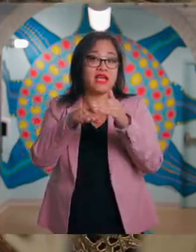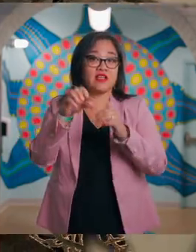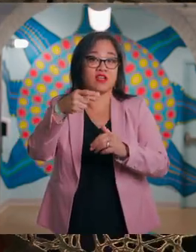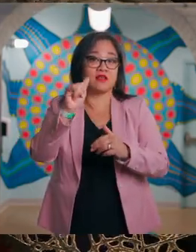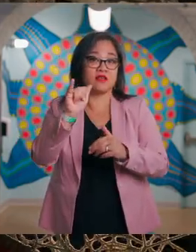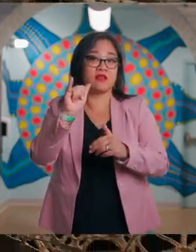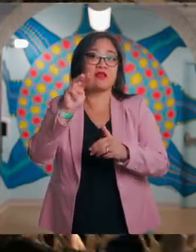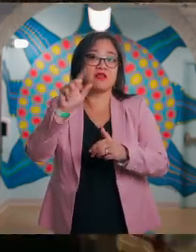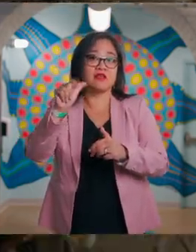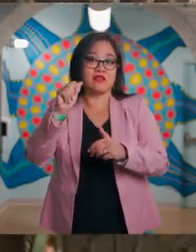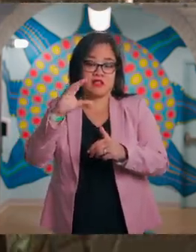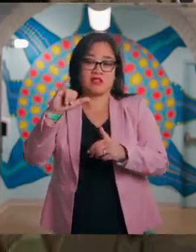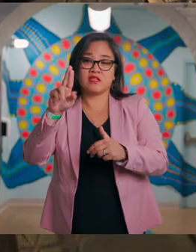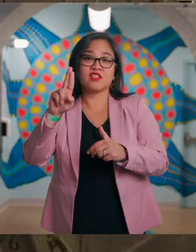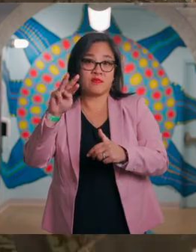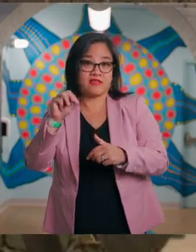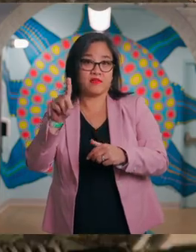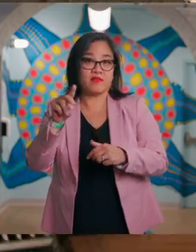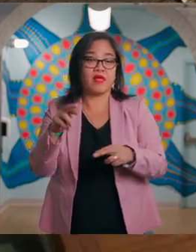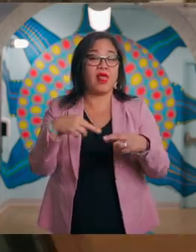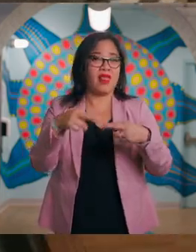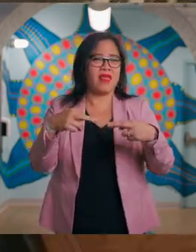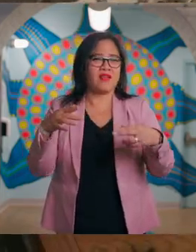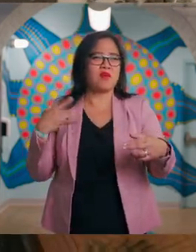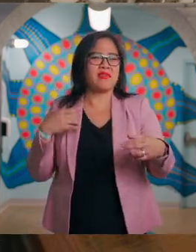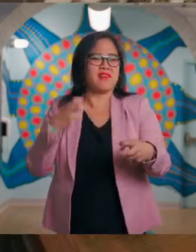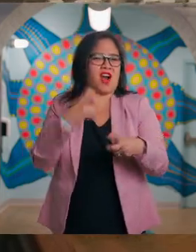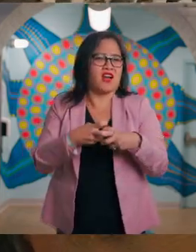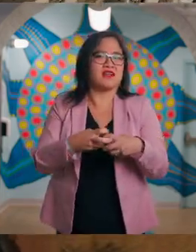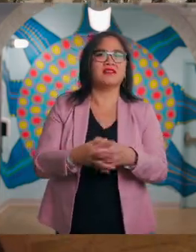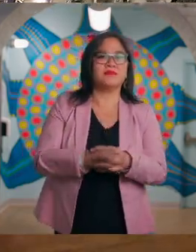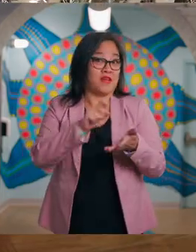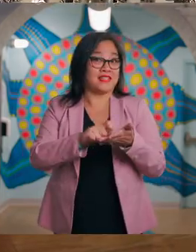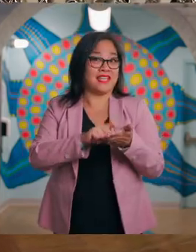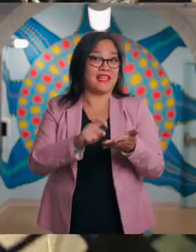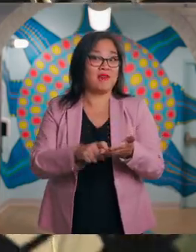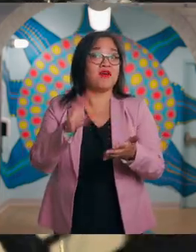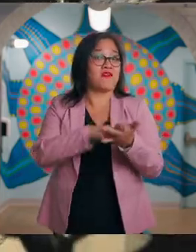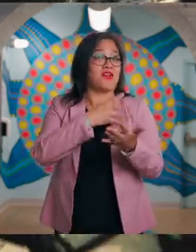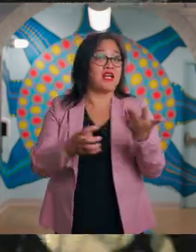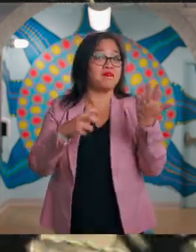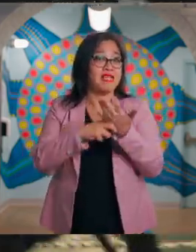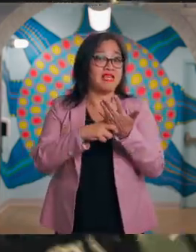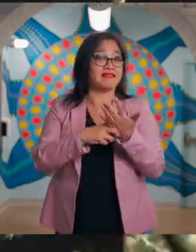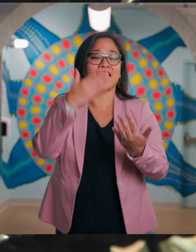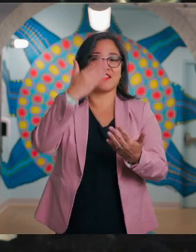You can sign up for a timed ticket at the front desk.